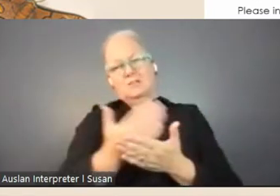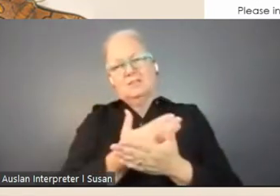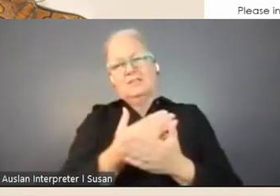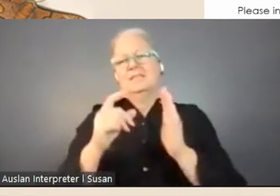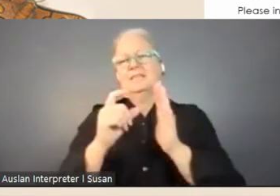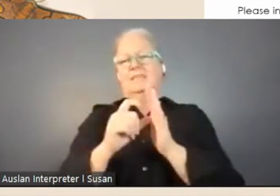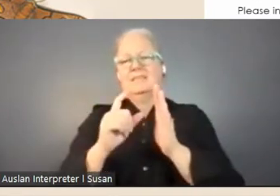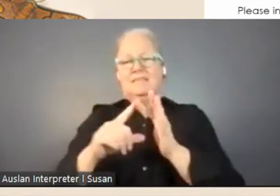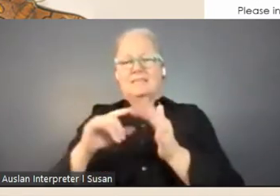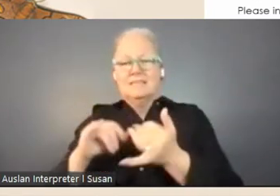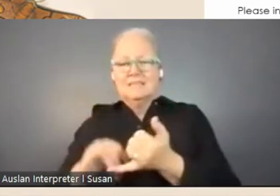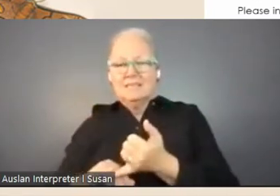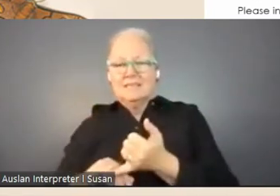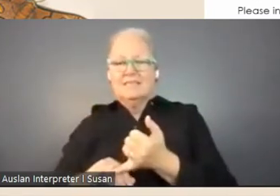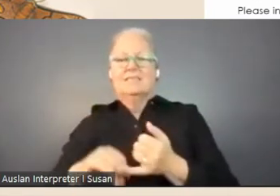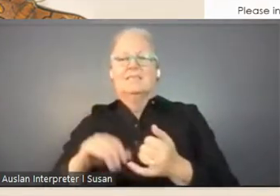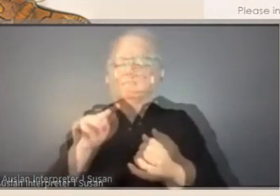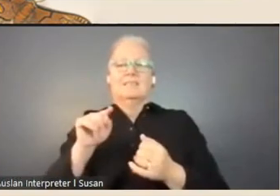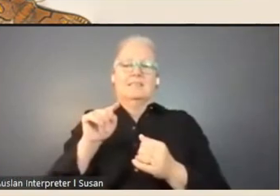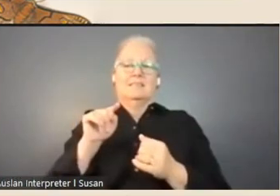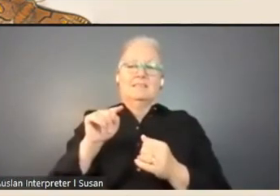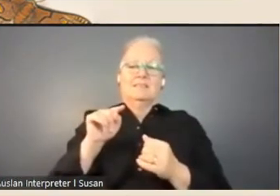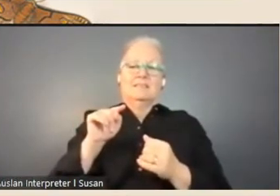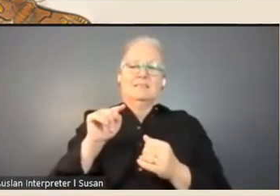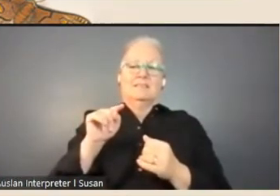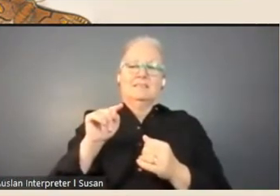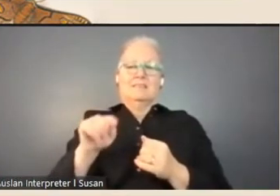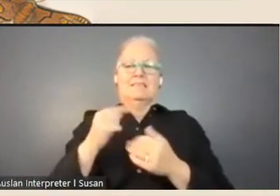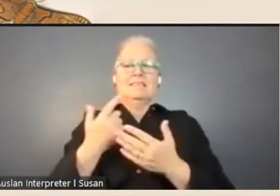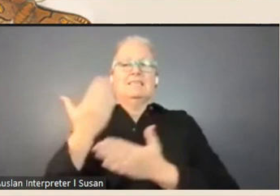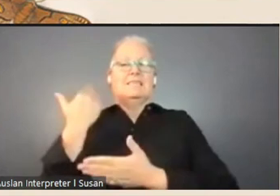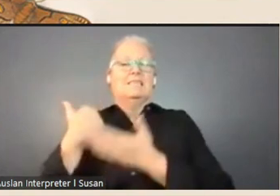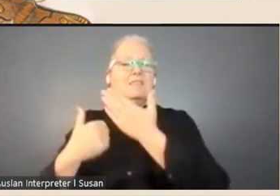Principal Librarian, History of the Book and Arts.